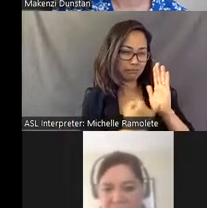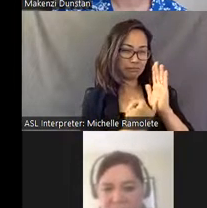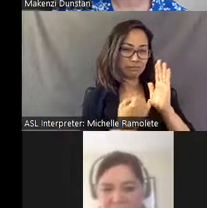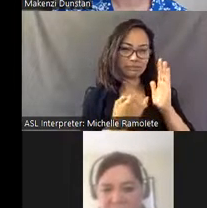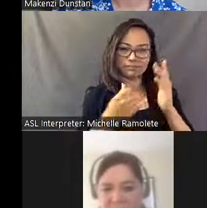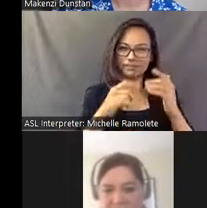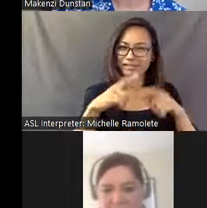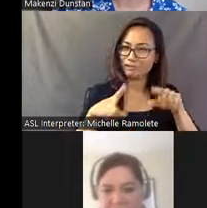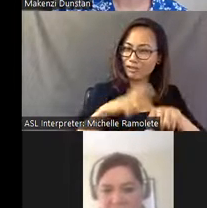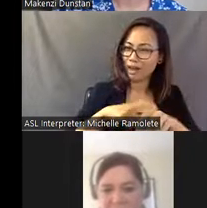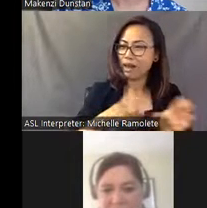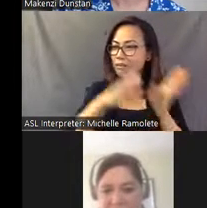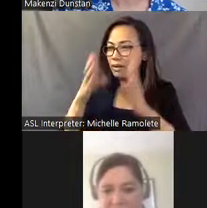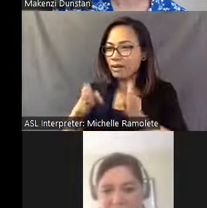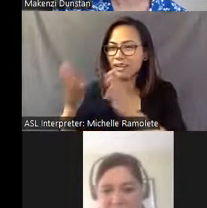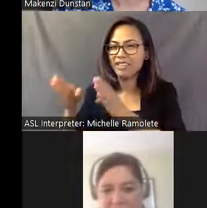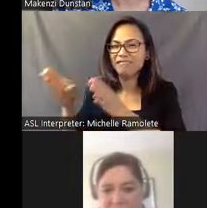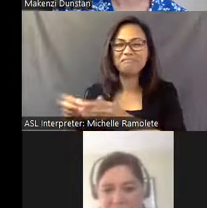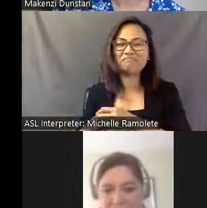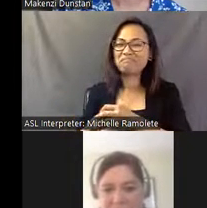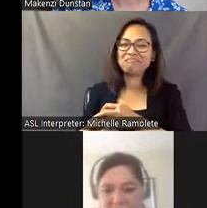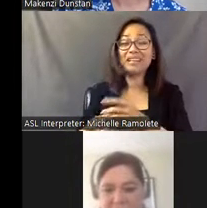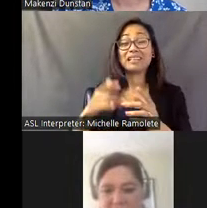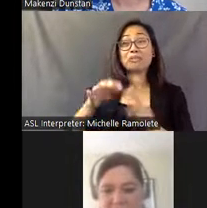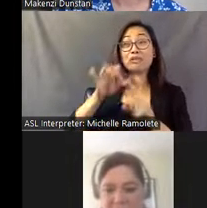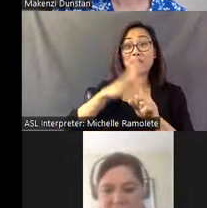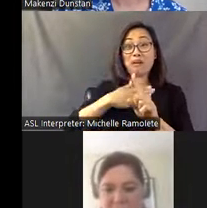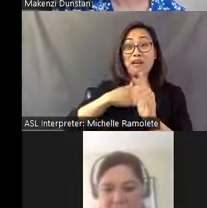we bring students out there- especially my students, who are art students- I said, "Look,